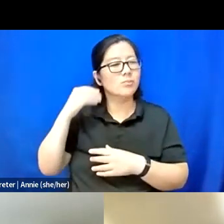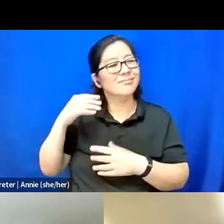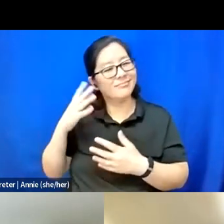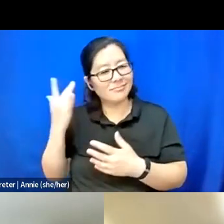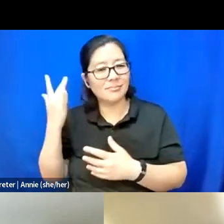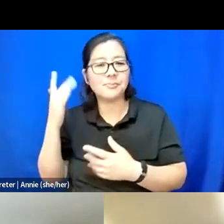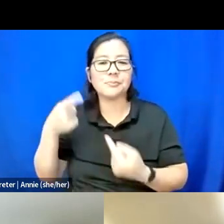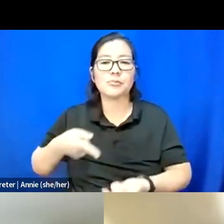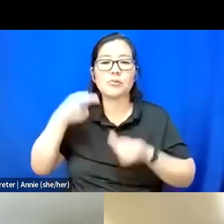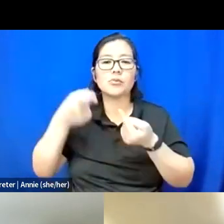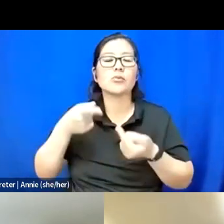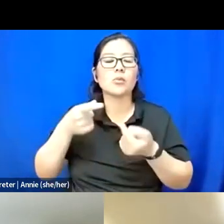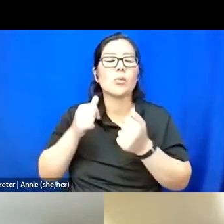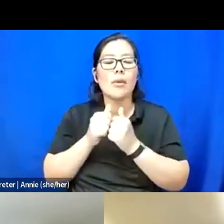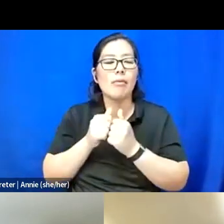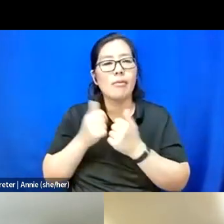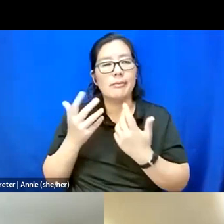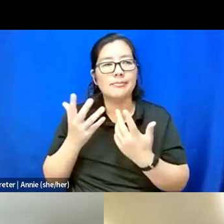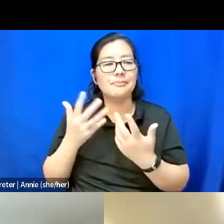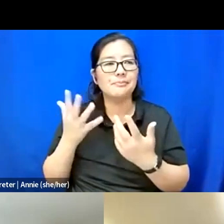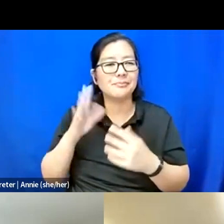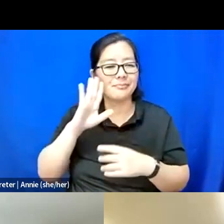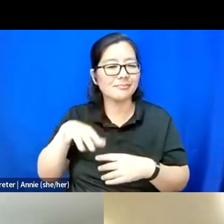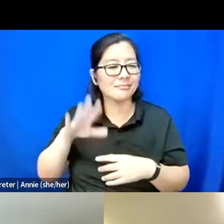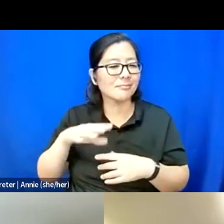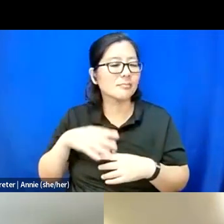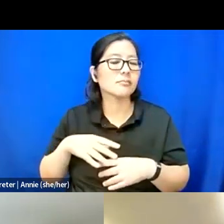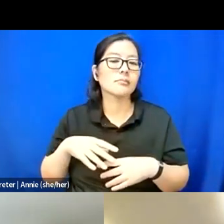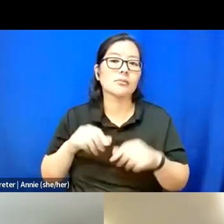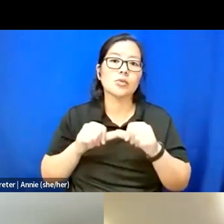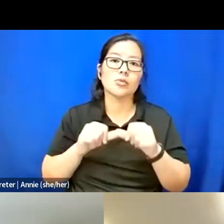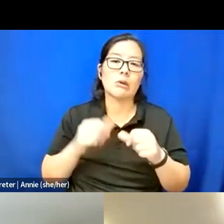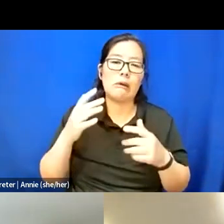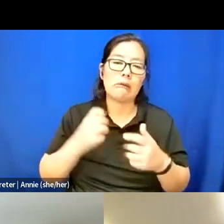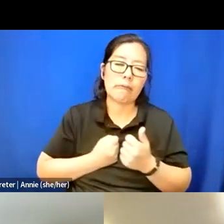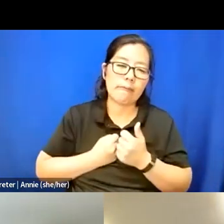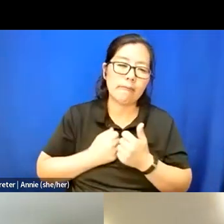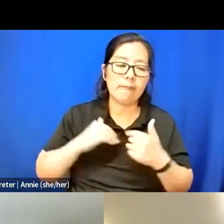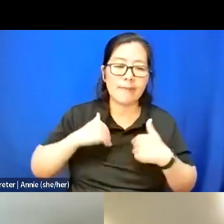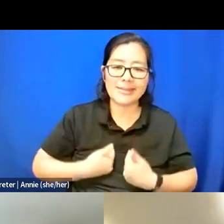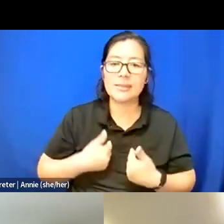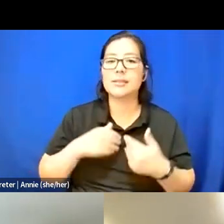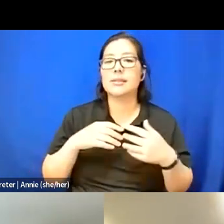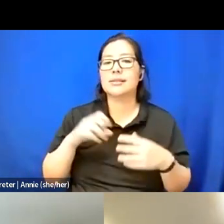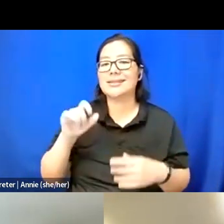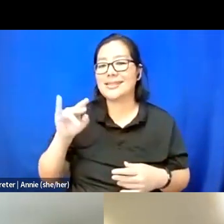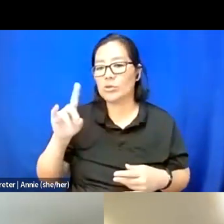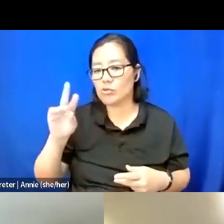chronic fatigue syndrome and finding myself, you know, tired a lot of the time.